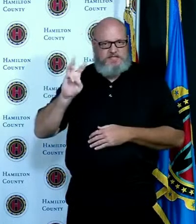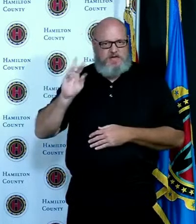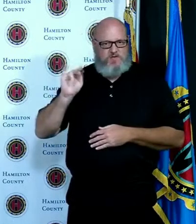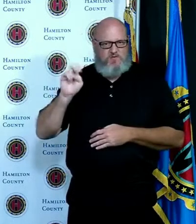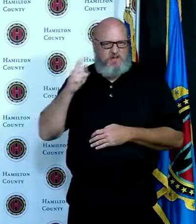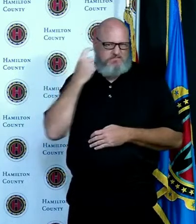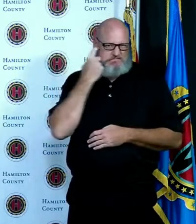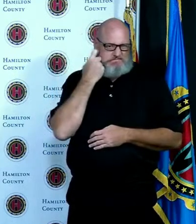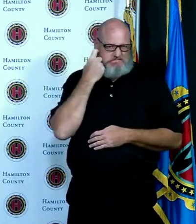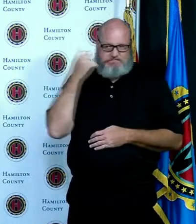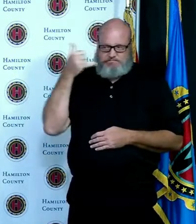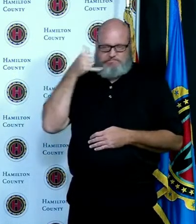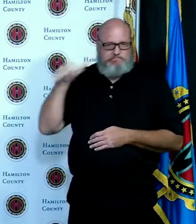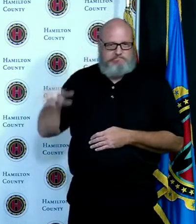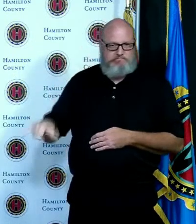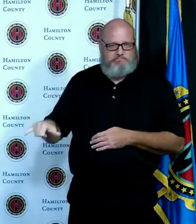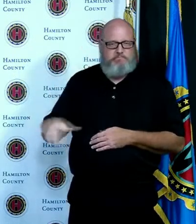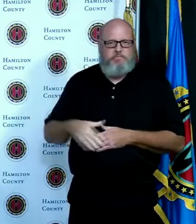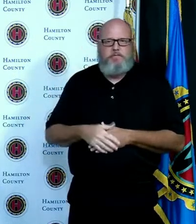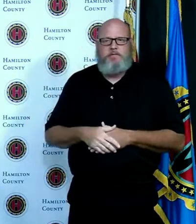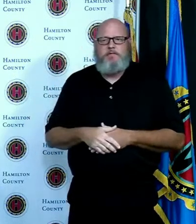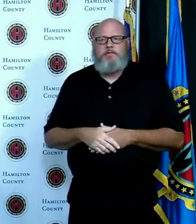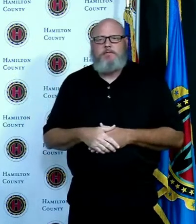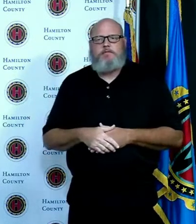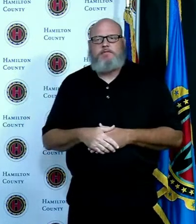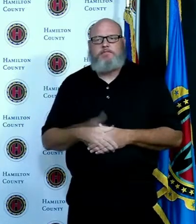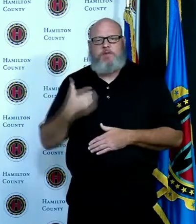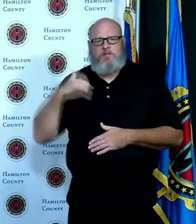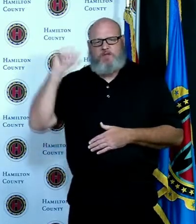but we're going to run through the numbers first with a precursor